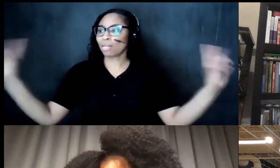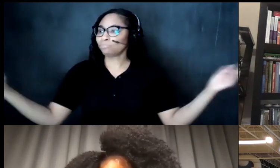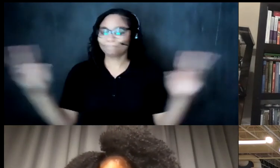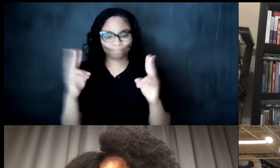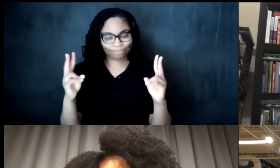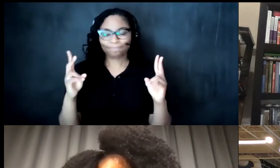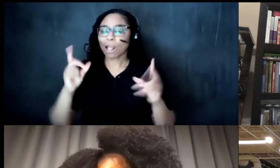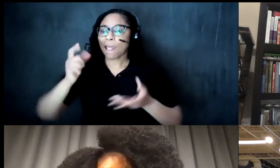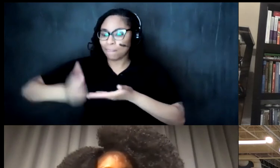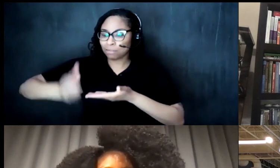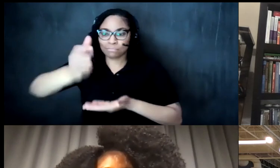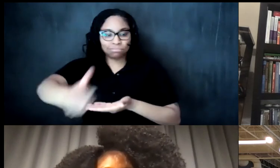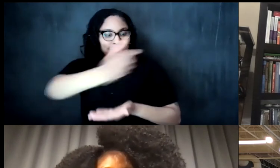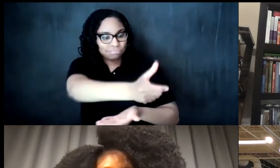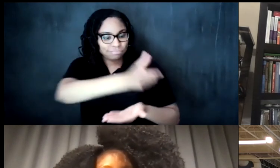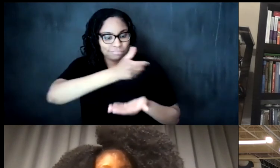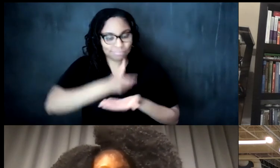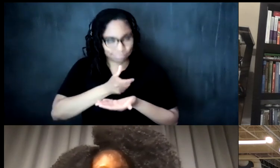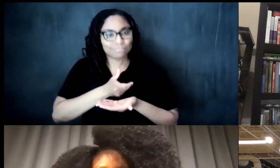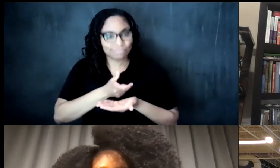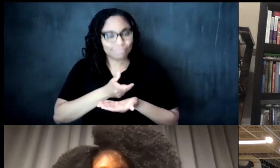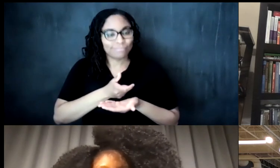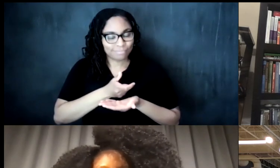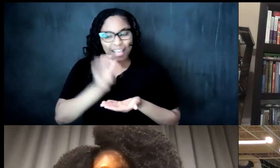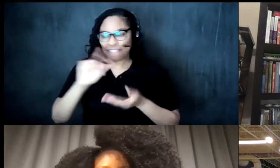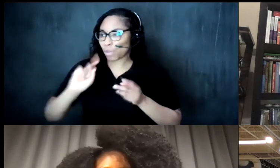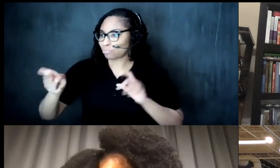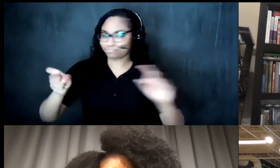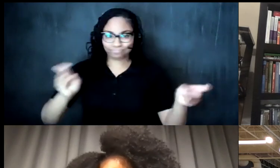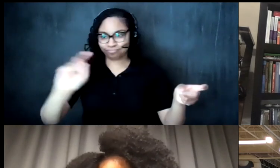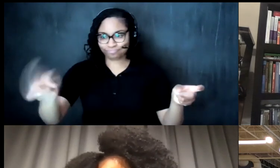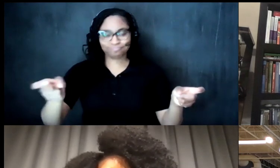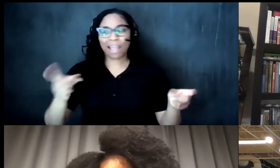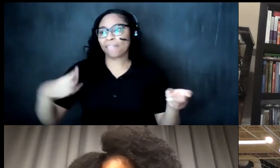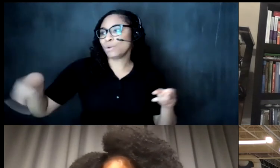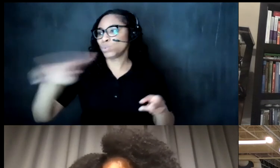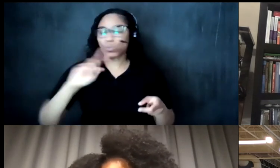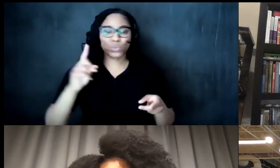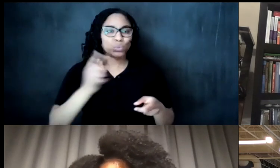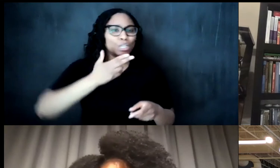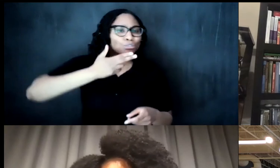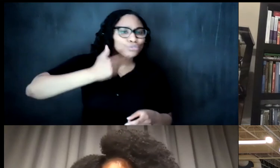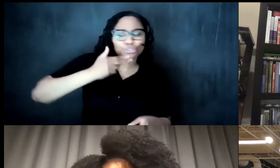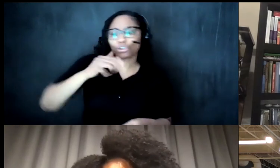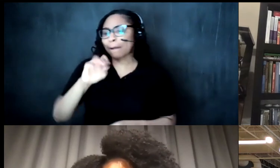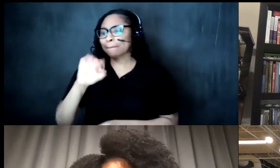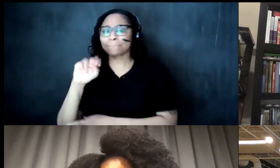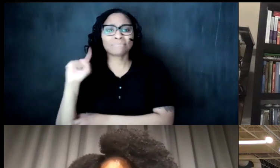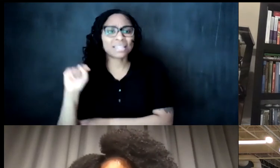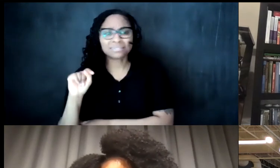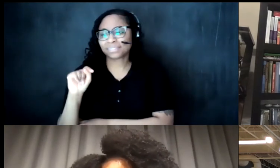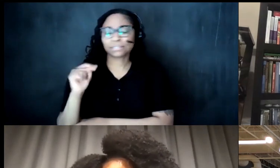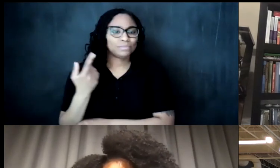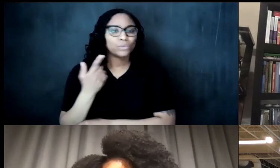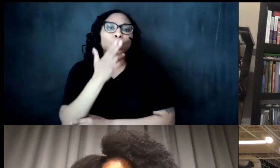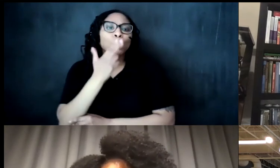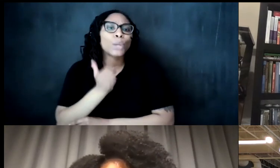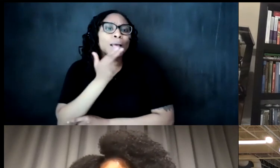crafted tea and little tea glasses and you can add um sugar and mint or you know honey to taste um